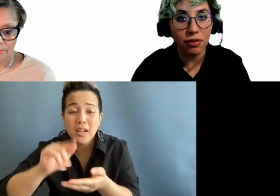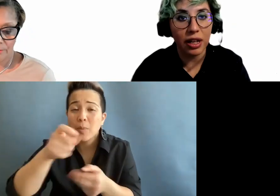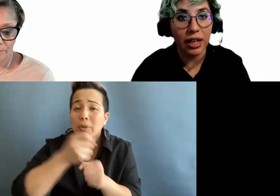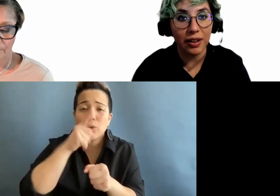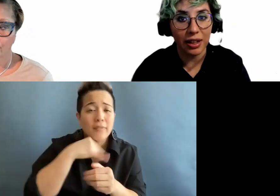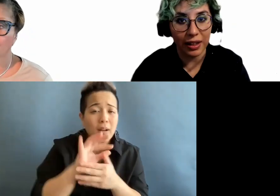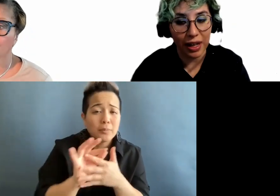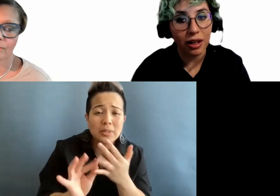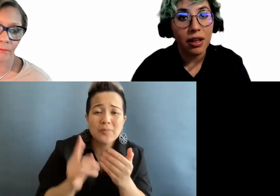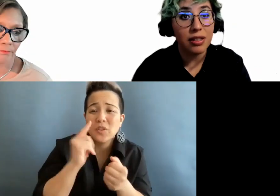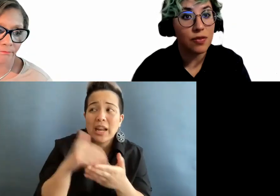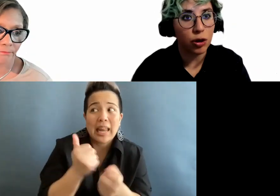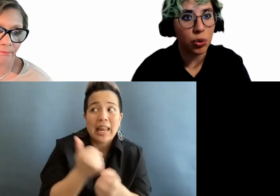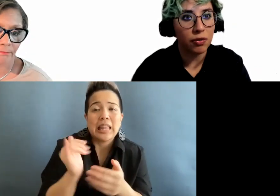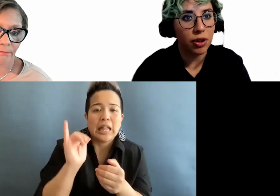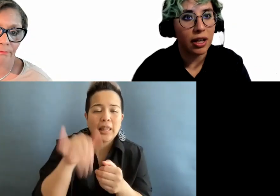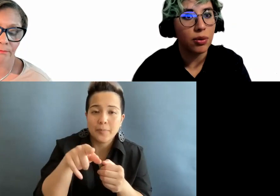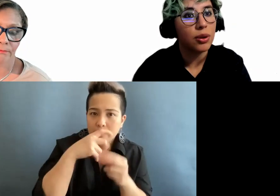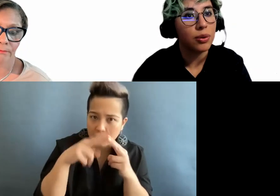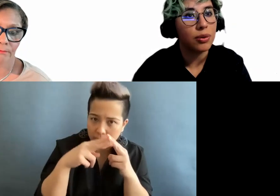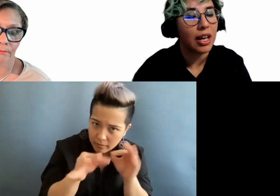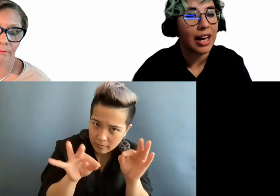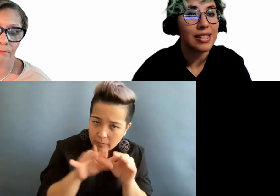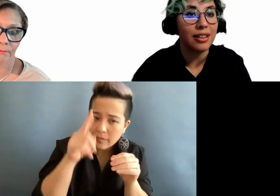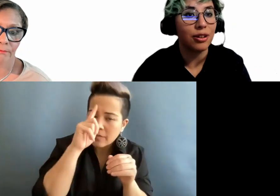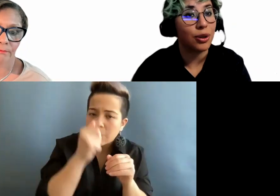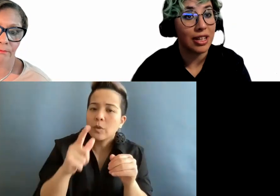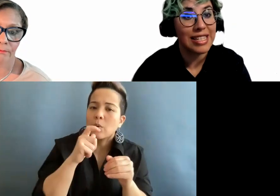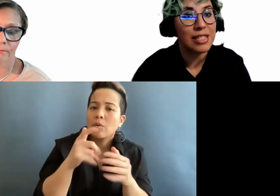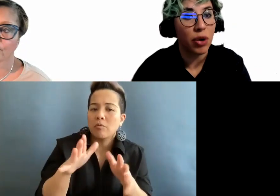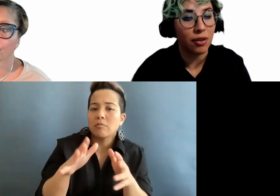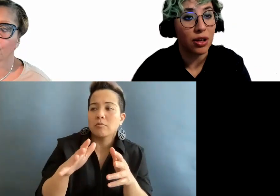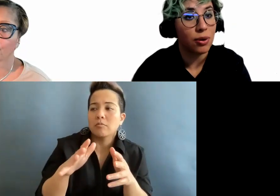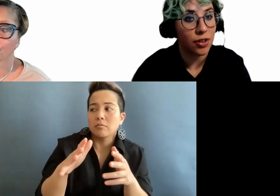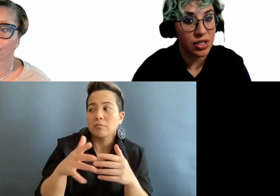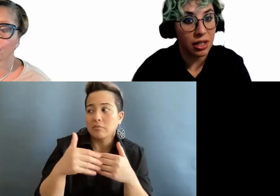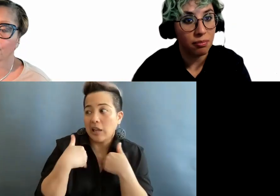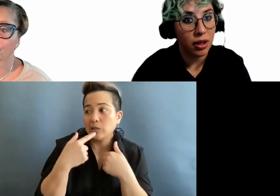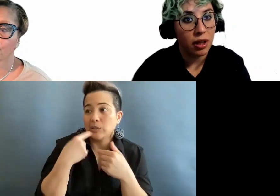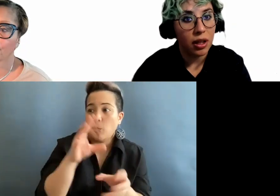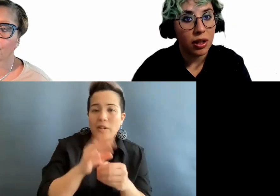for anything like that. This is very important for anyone who has or is part of a university.